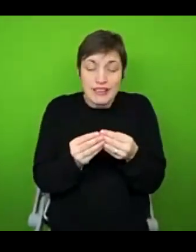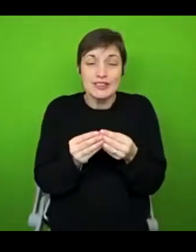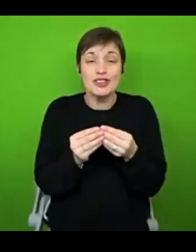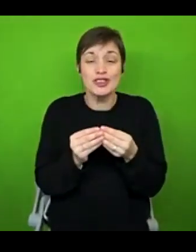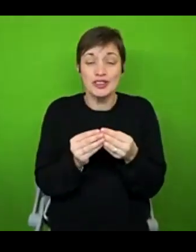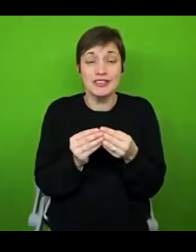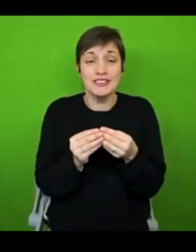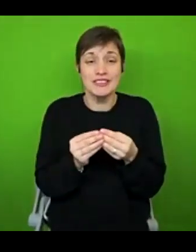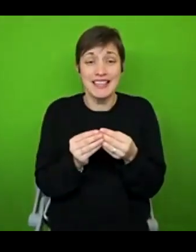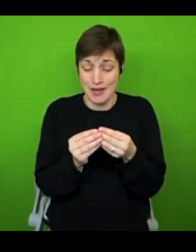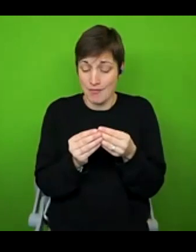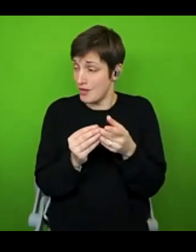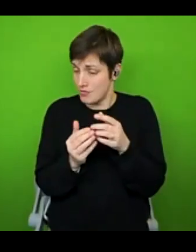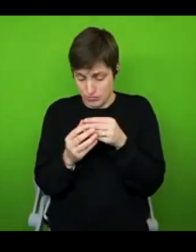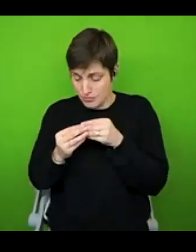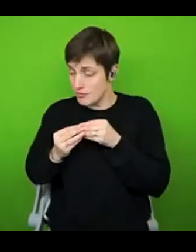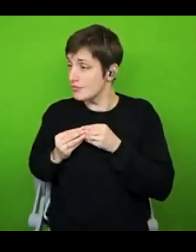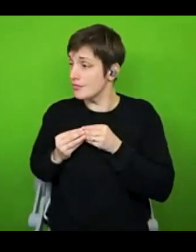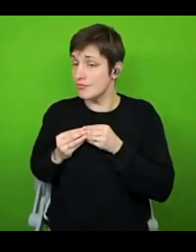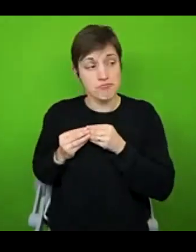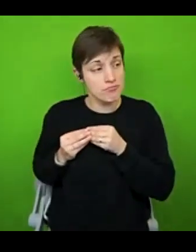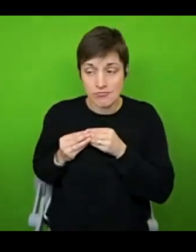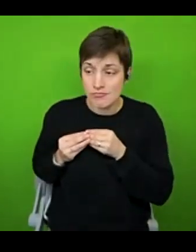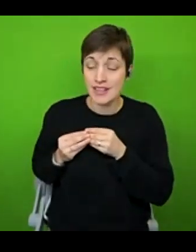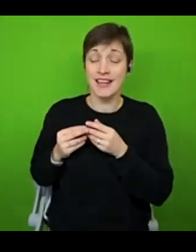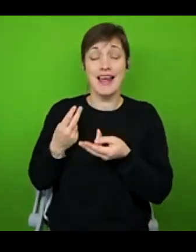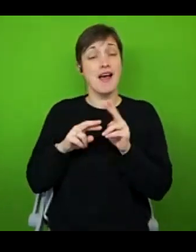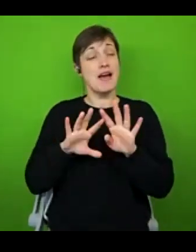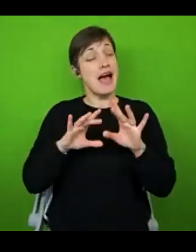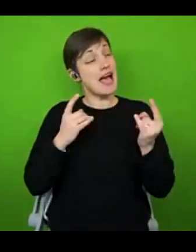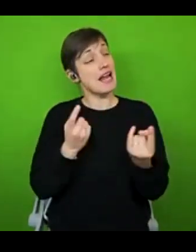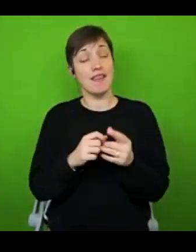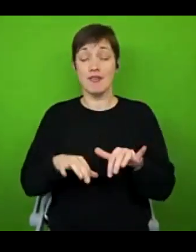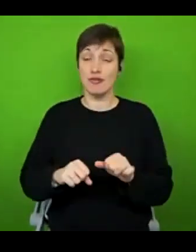than anybody else's. And if you take anything at all away from this session today, before we move on to